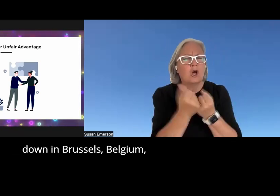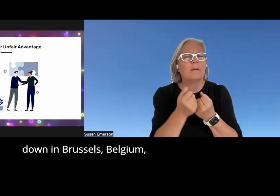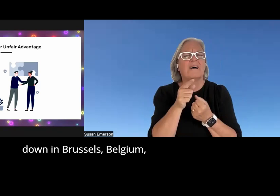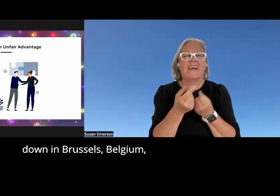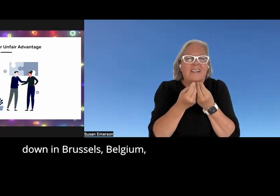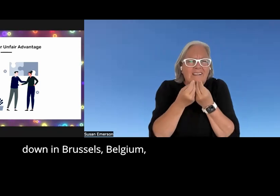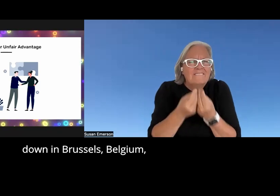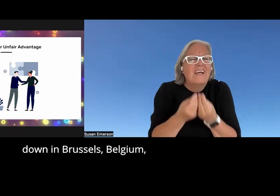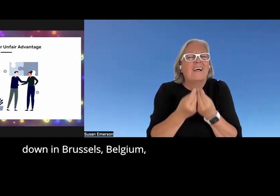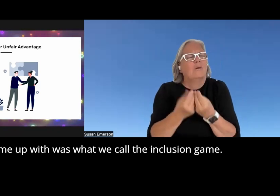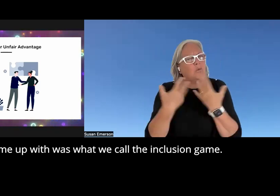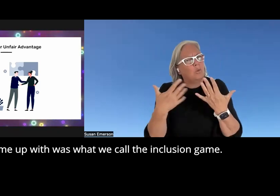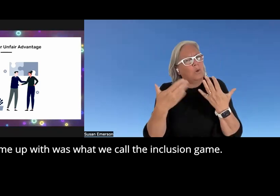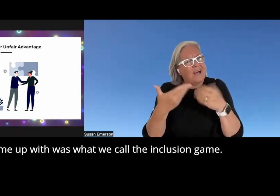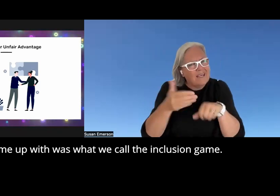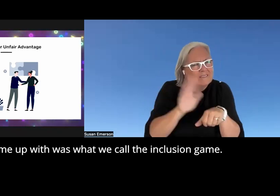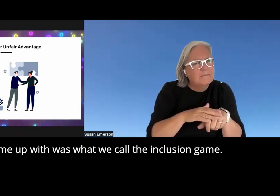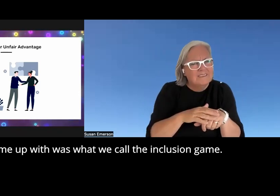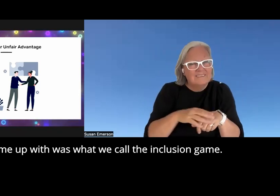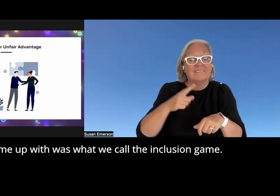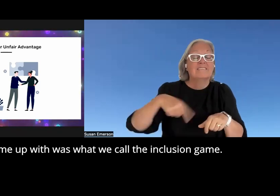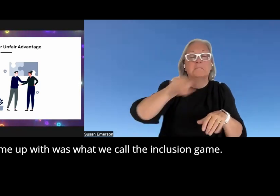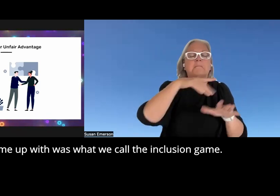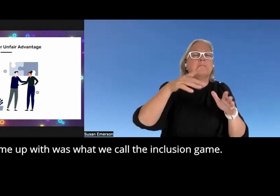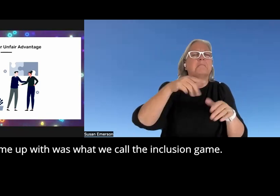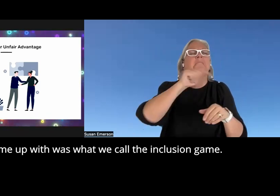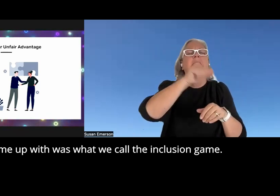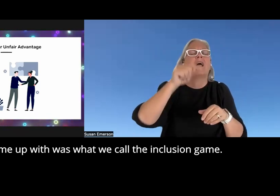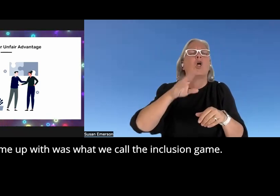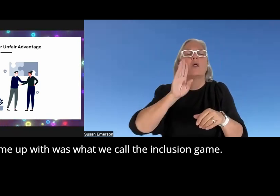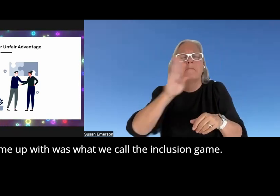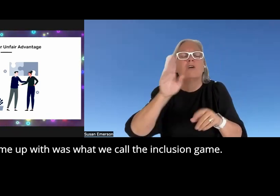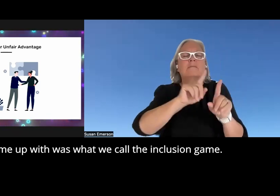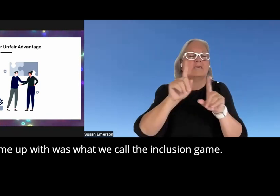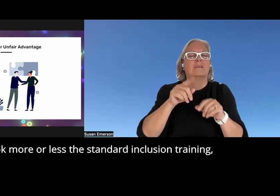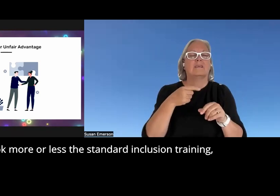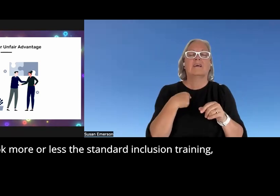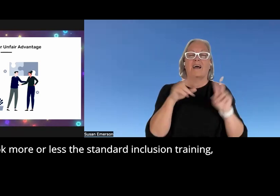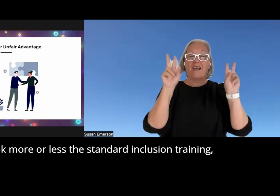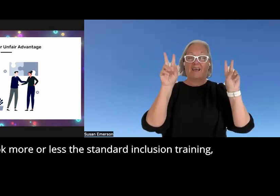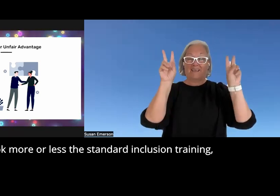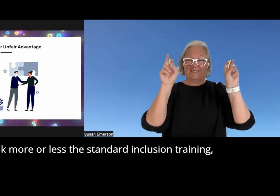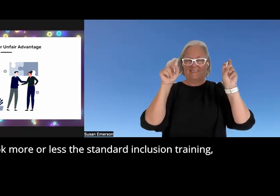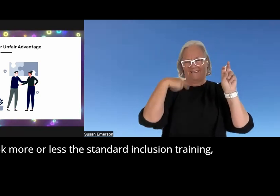down in Brussels Belgium what we came up with was what we call the inclusion game so we took more or